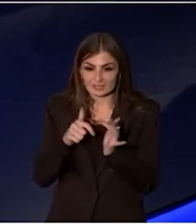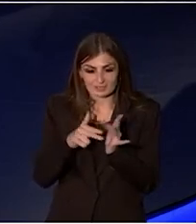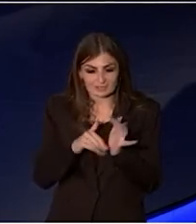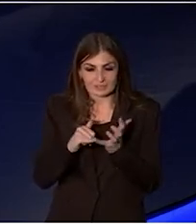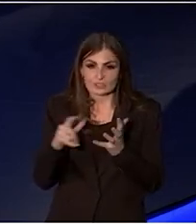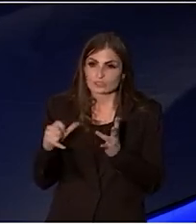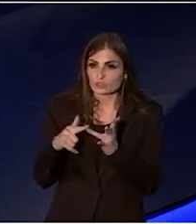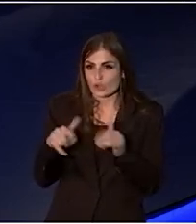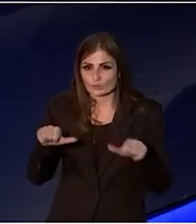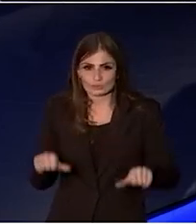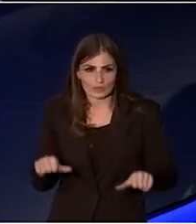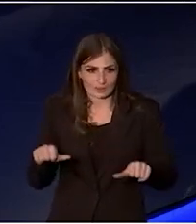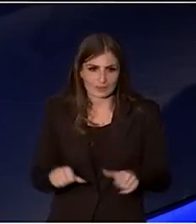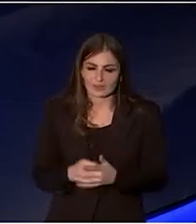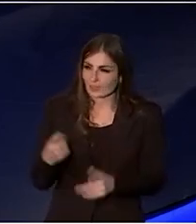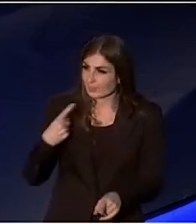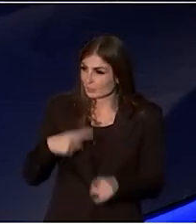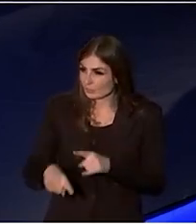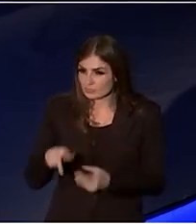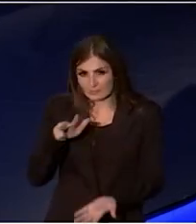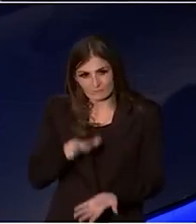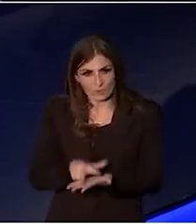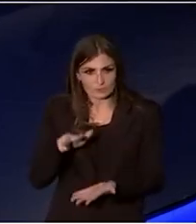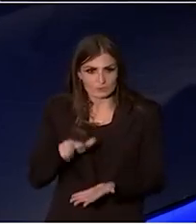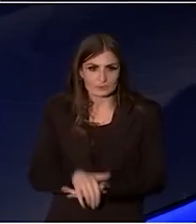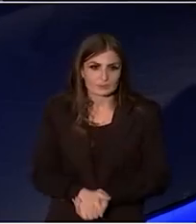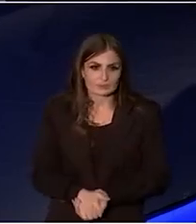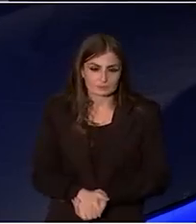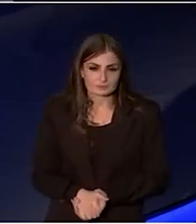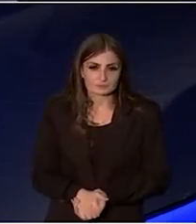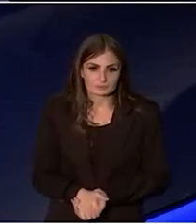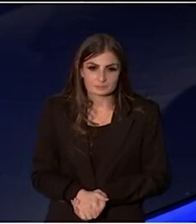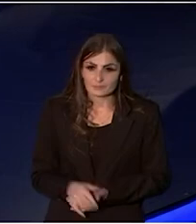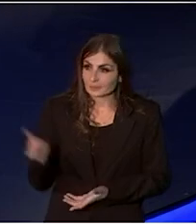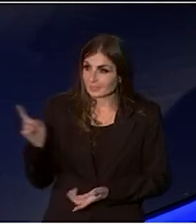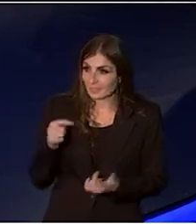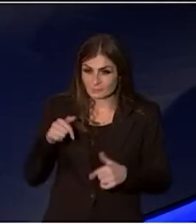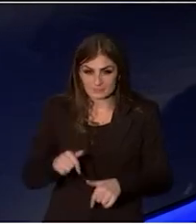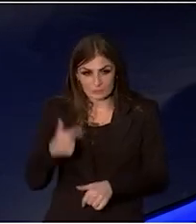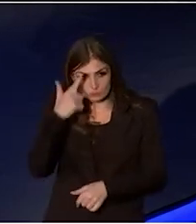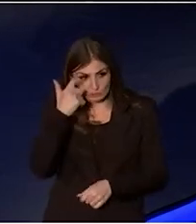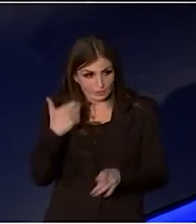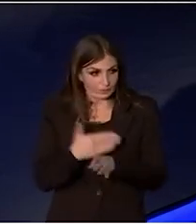And the credibility and authority that comes to creative workplaces by